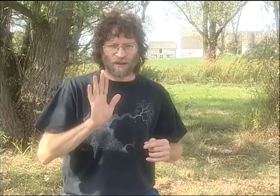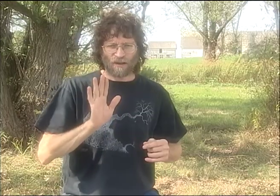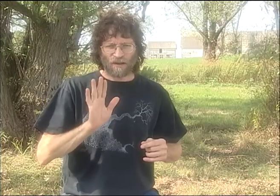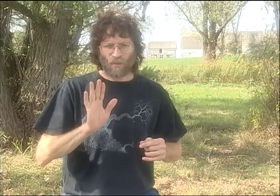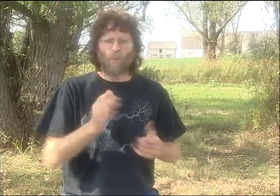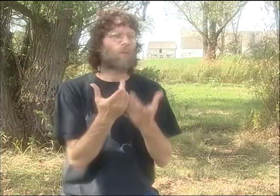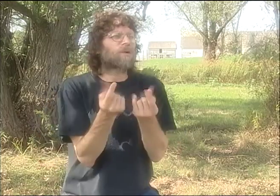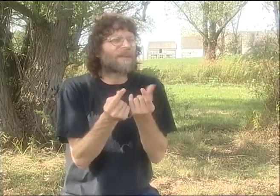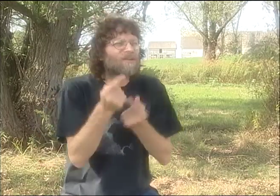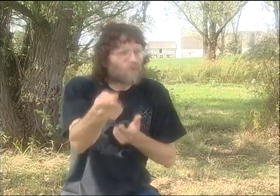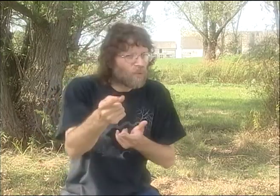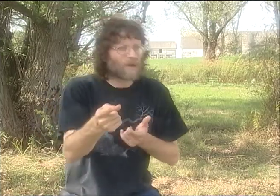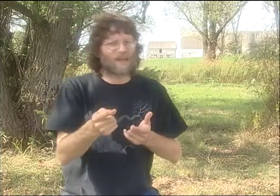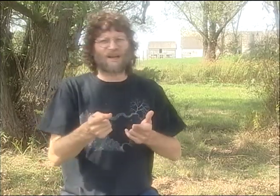I DIDN'T THINK...